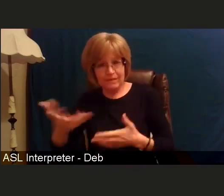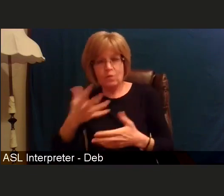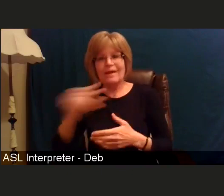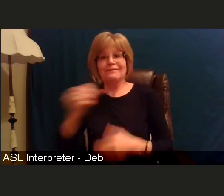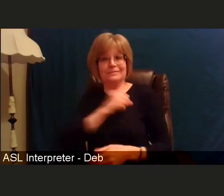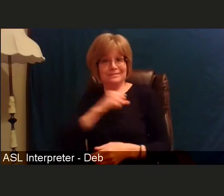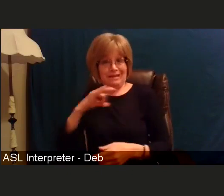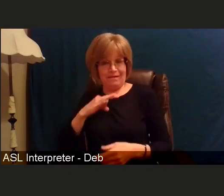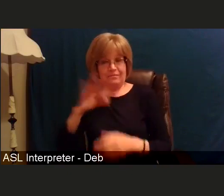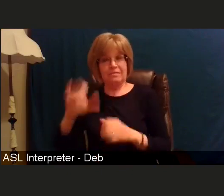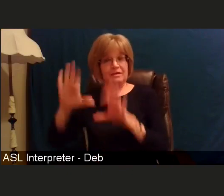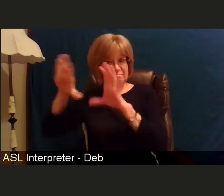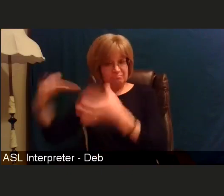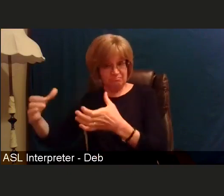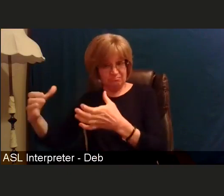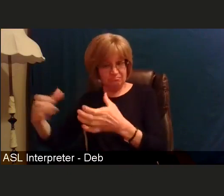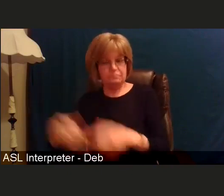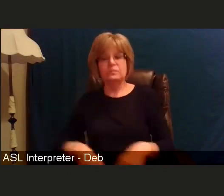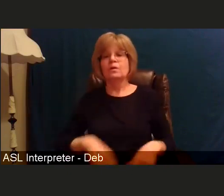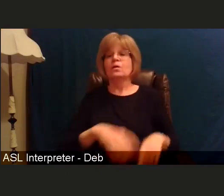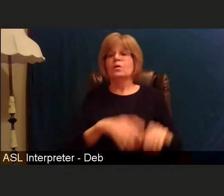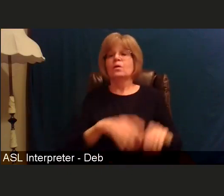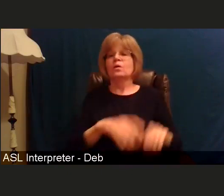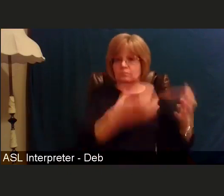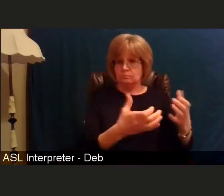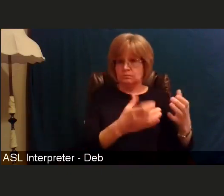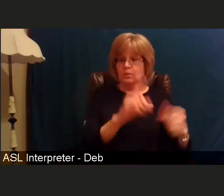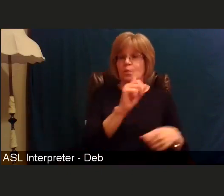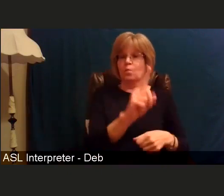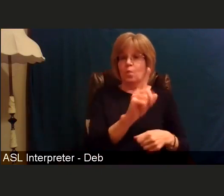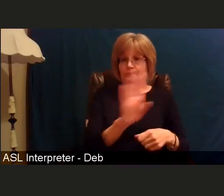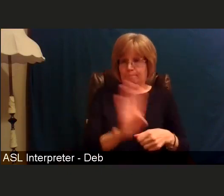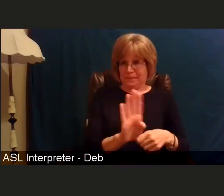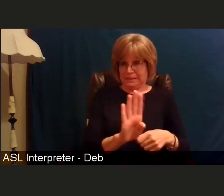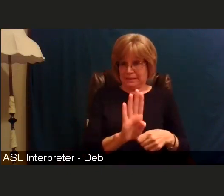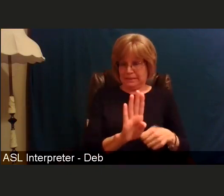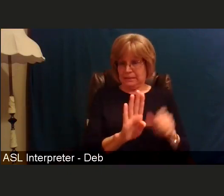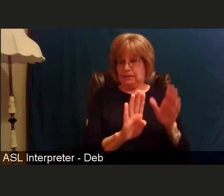In 1B, the way that the state has defined that next tier